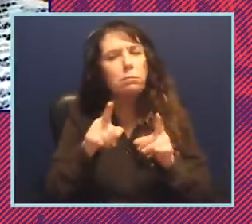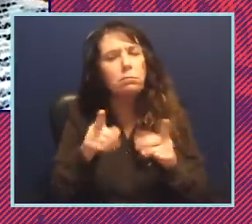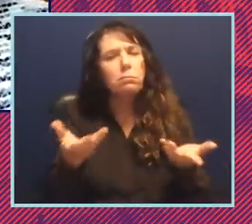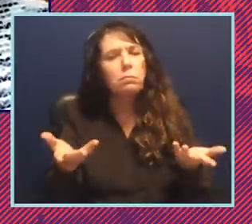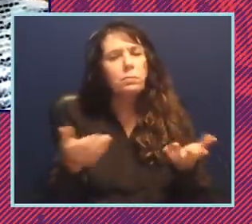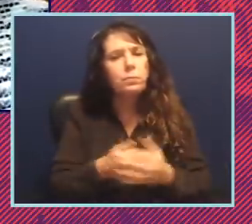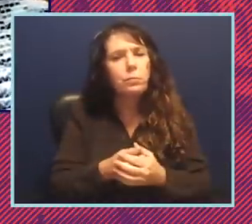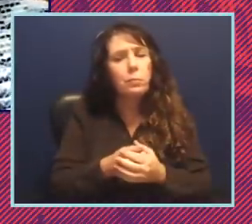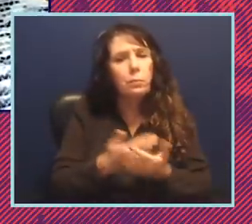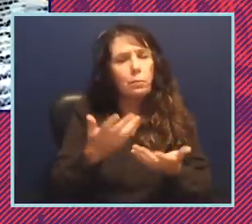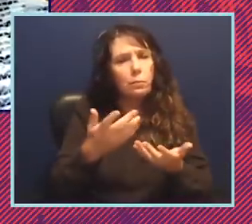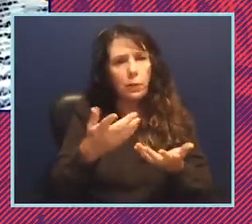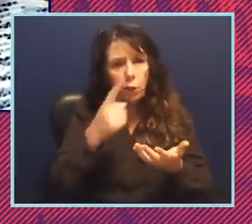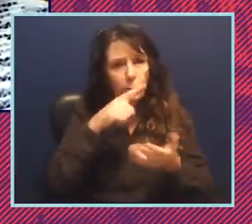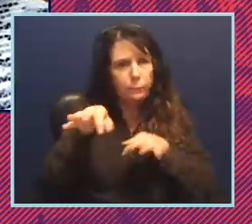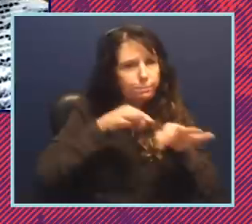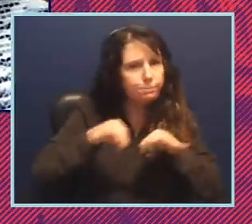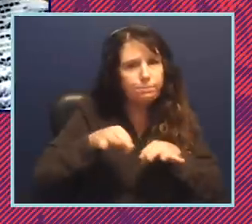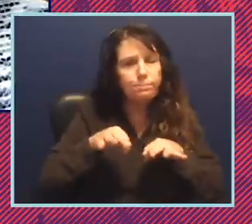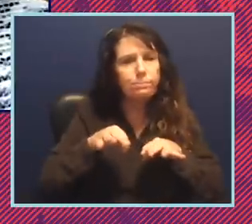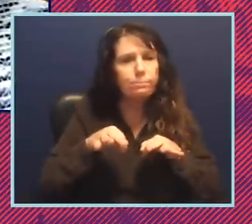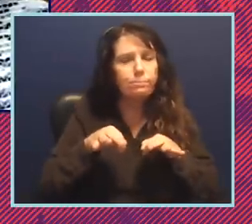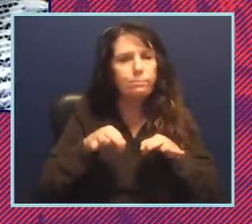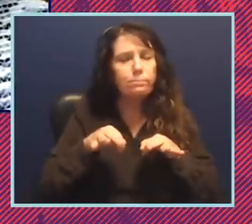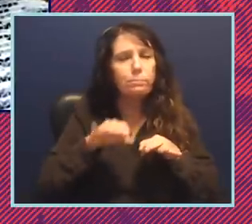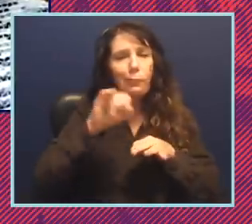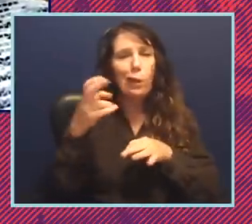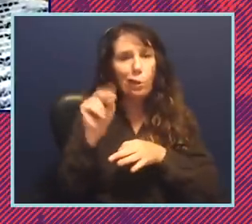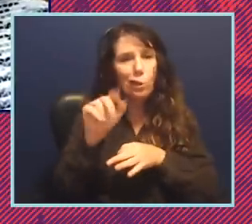you know do you want to talk a little bit about john lewis was in your neck of the woods right